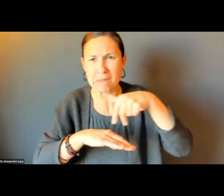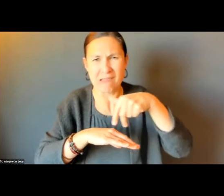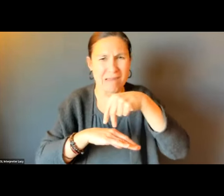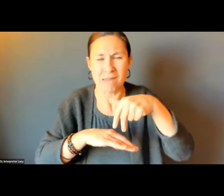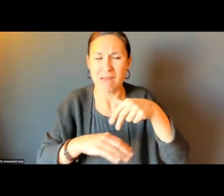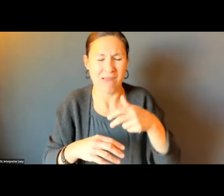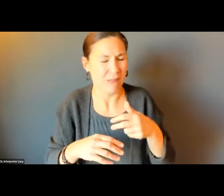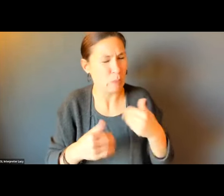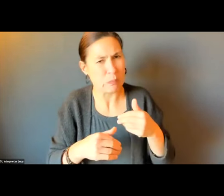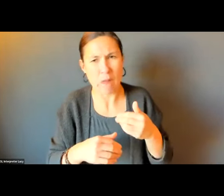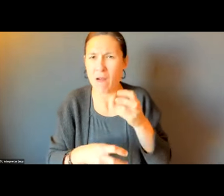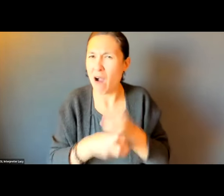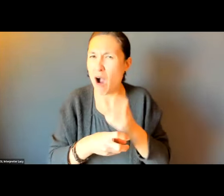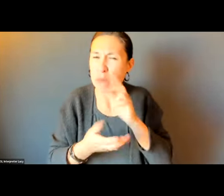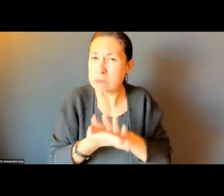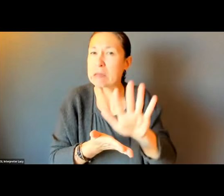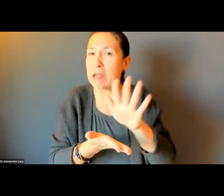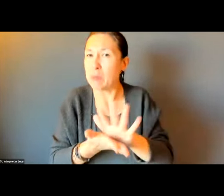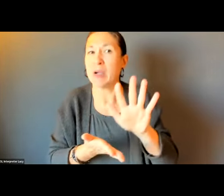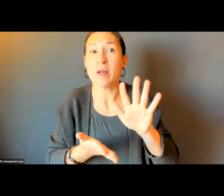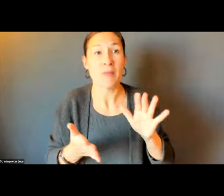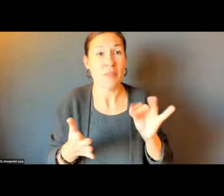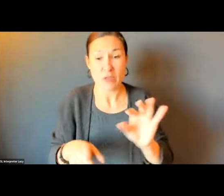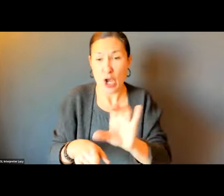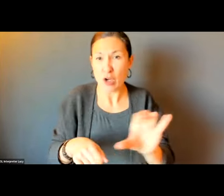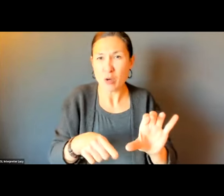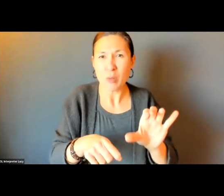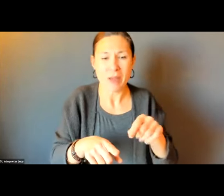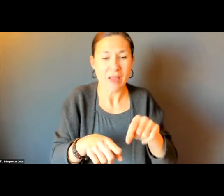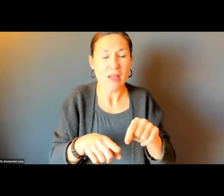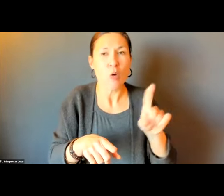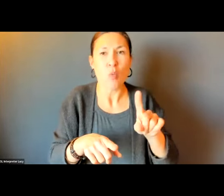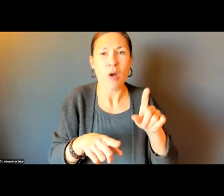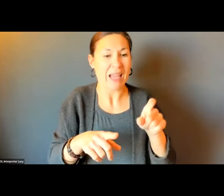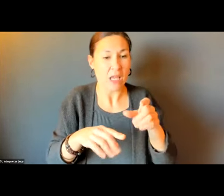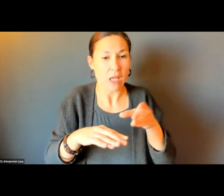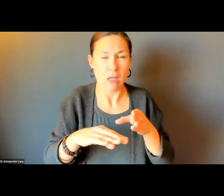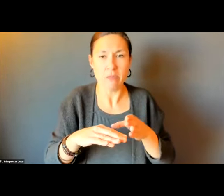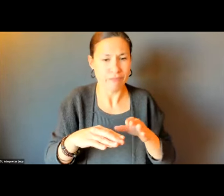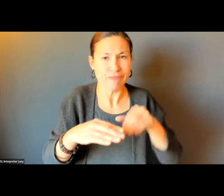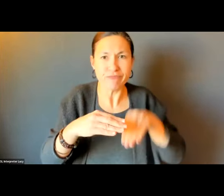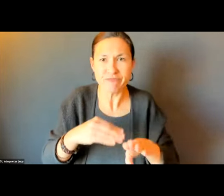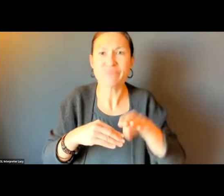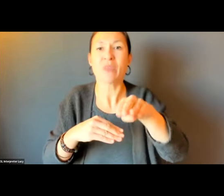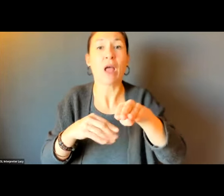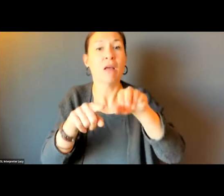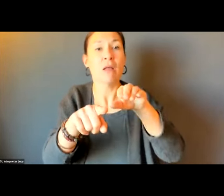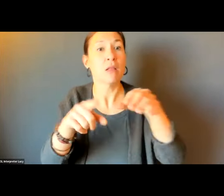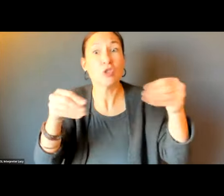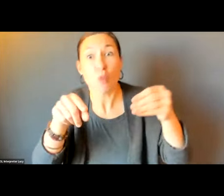NAVIGATE OVER SLIPPERY SNOW. ESPECIALLY WHEN THE SIDEWALK CUT IS RIGHT THERE AT A STORE OR